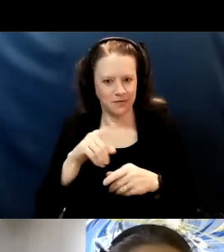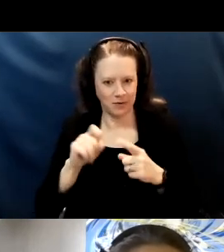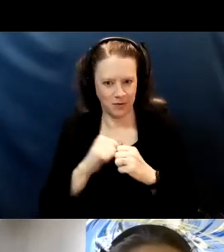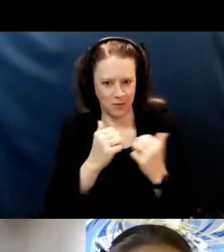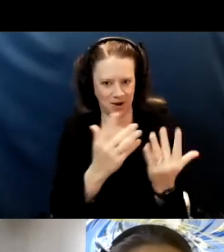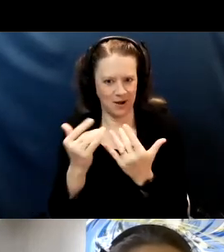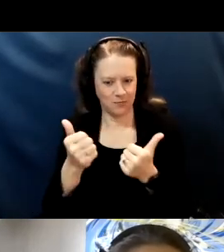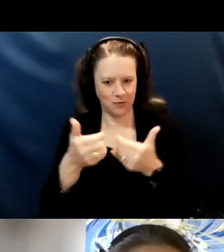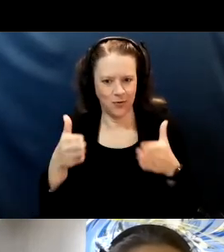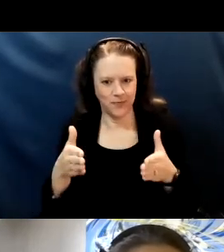Next slide.